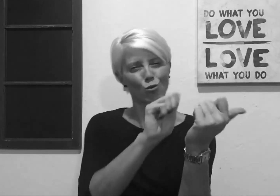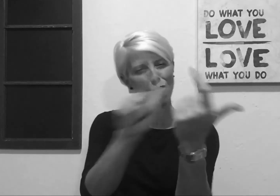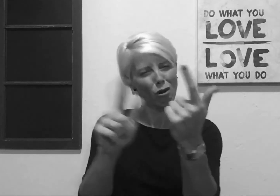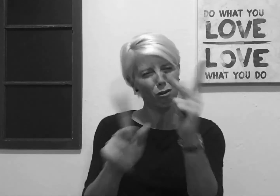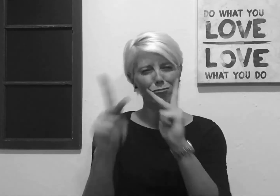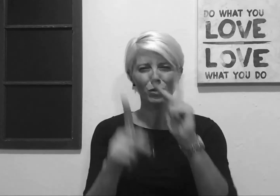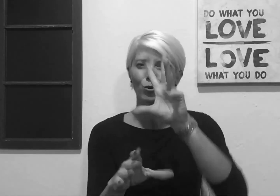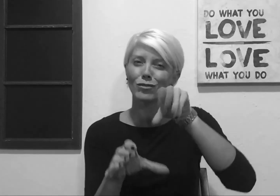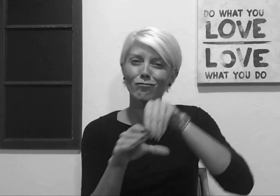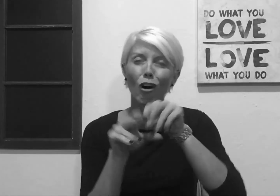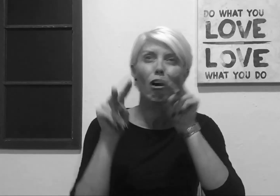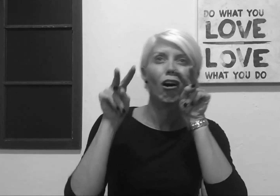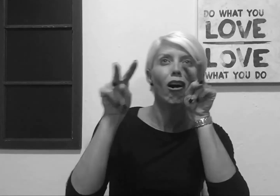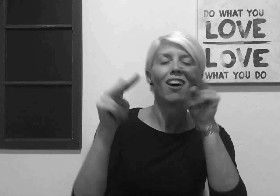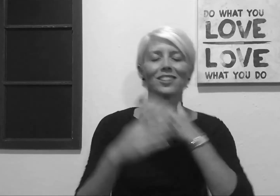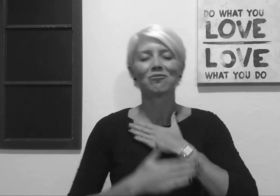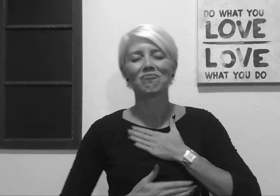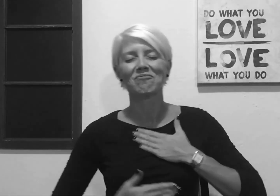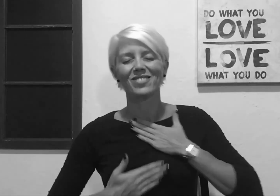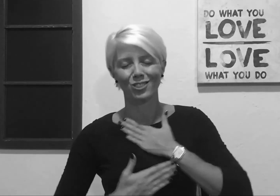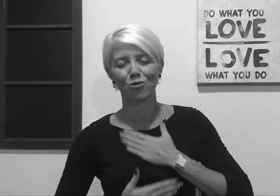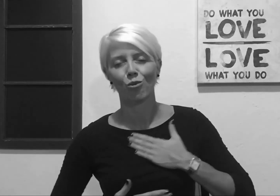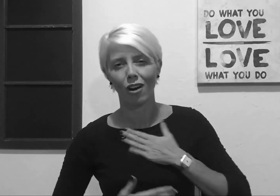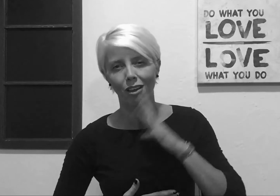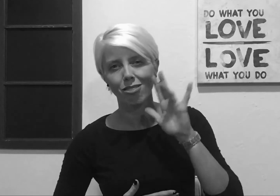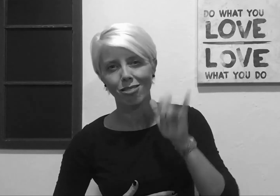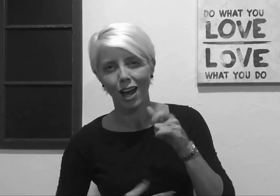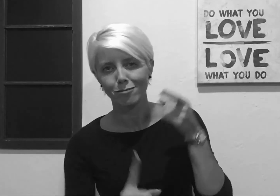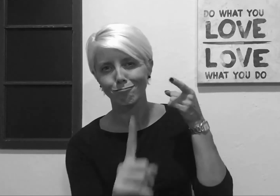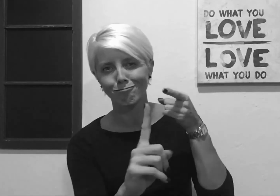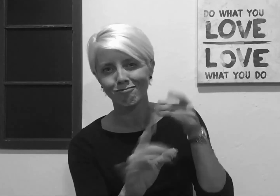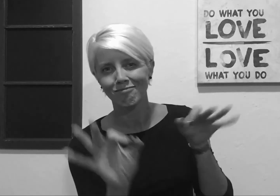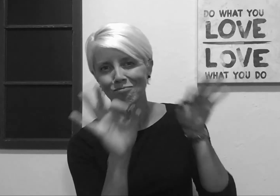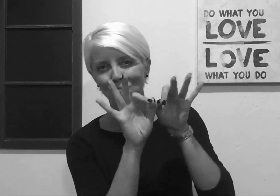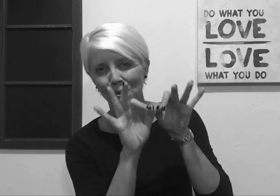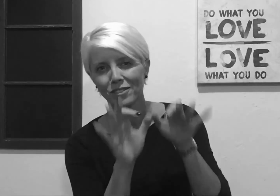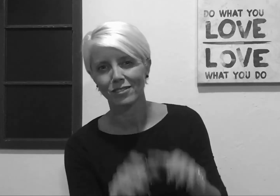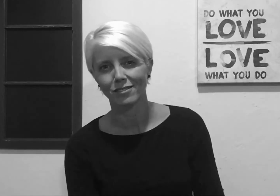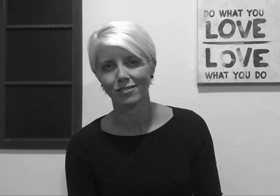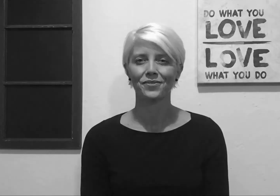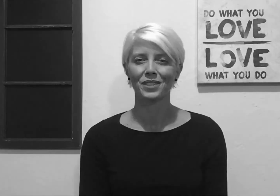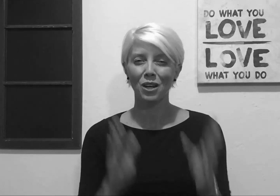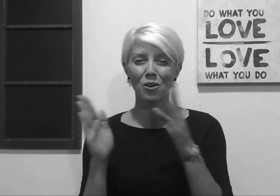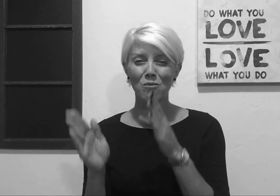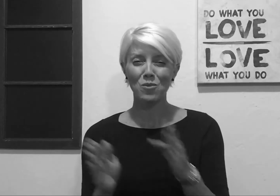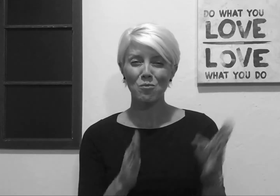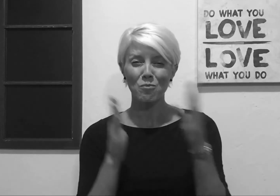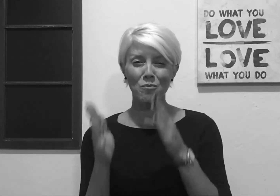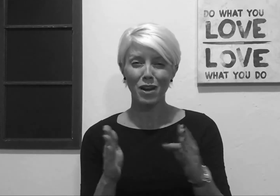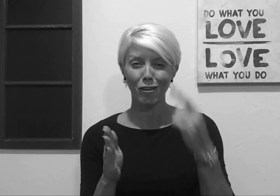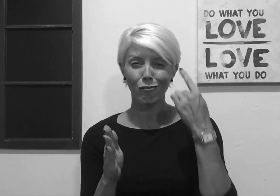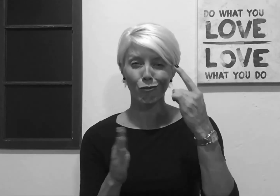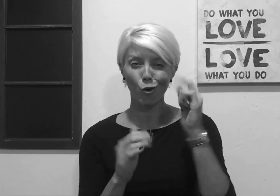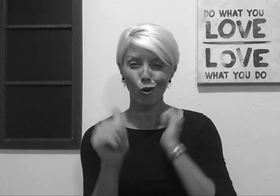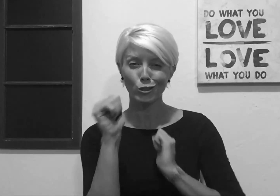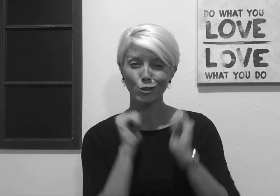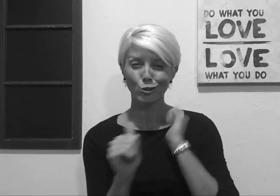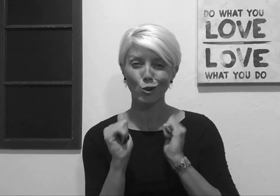so everyone watching can enjoy. That's the main point. Preparing for a show